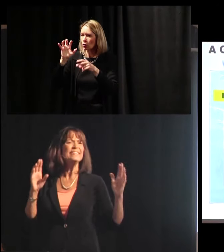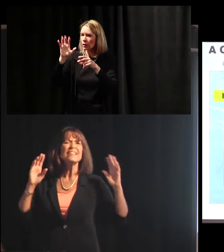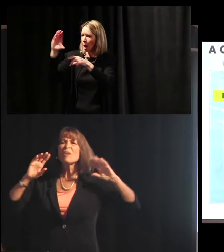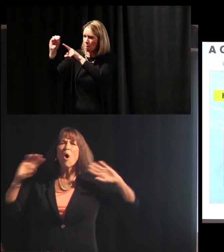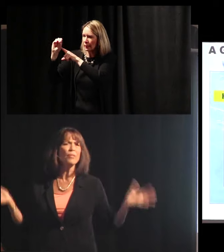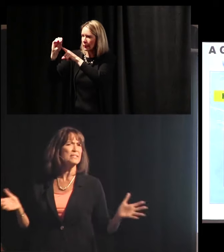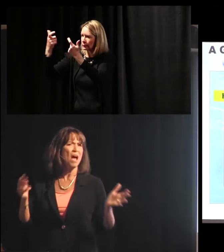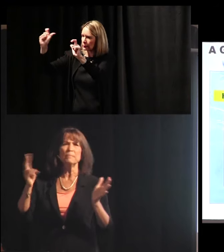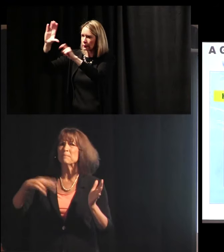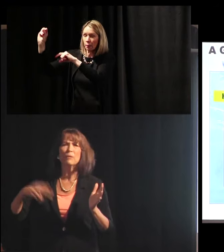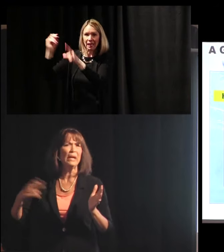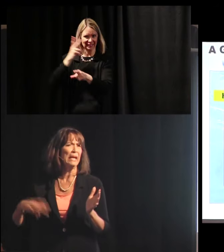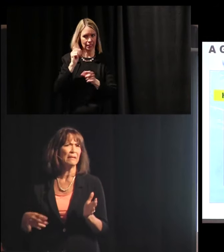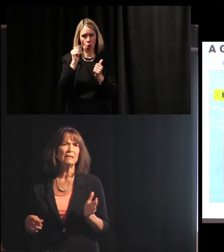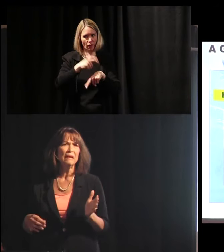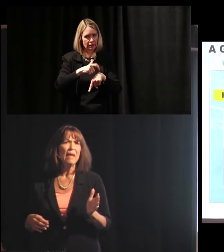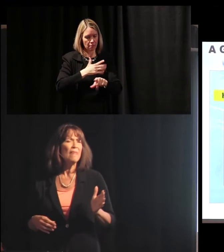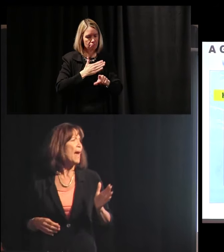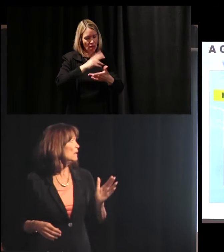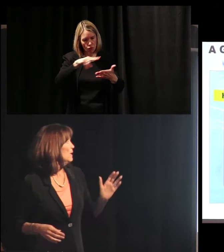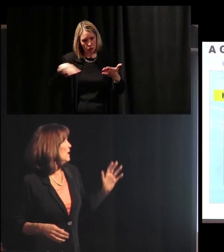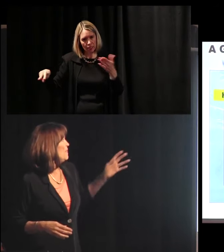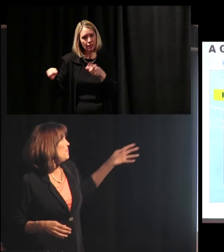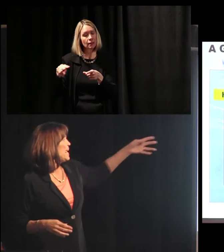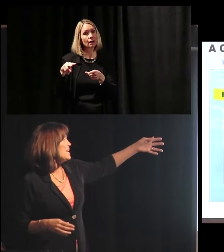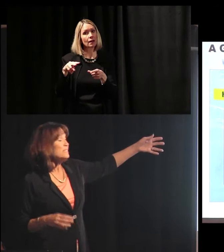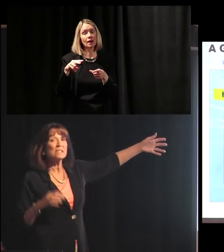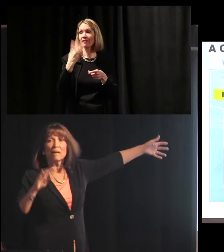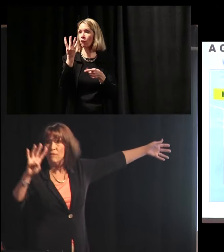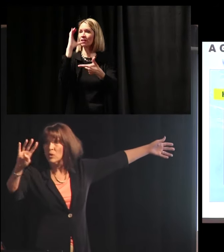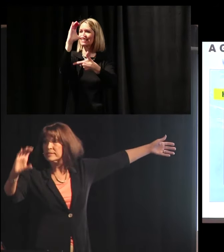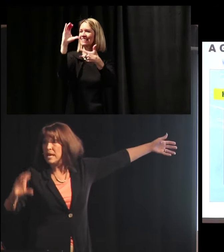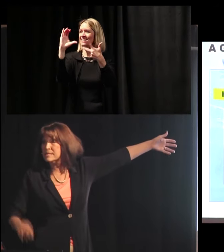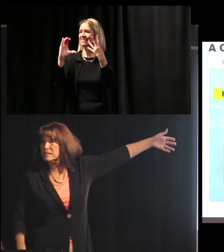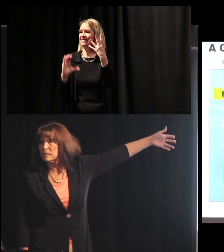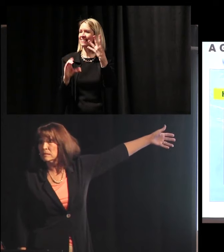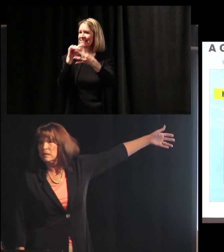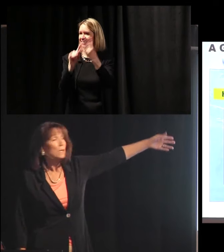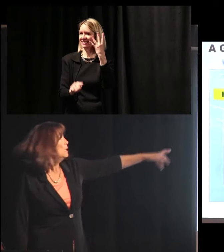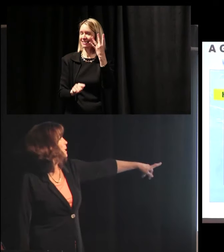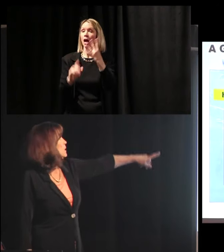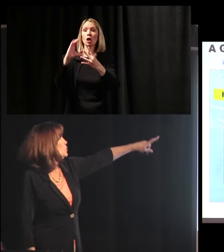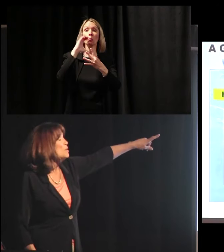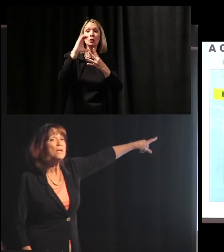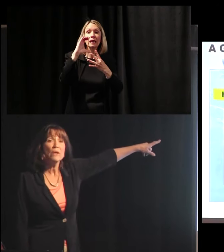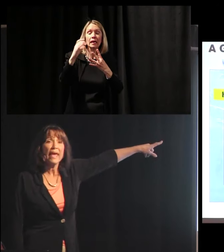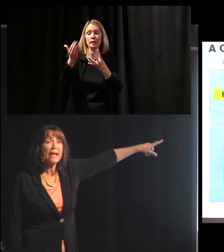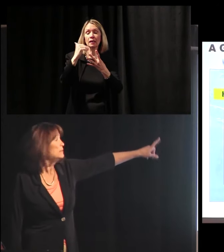I see this all the time in my reading, that these – the four Cs, to communicate,